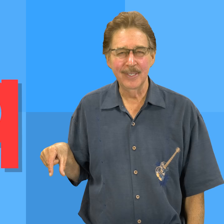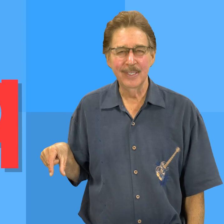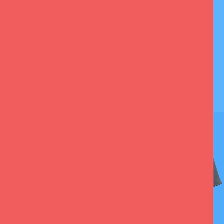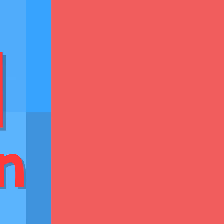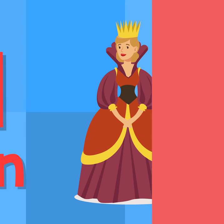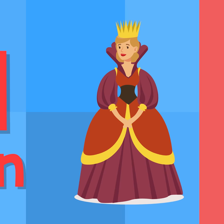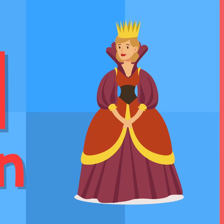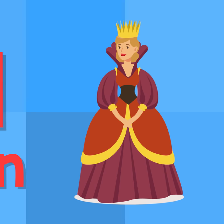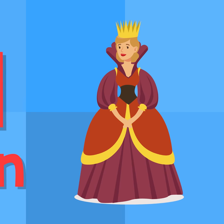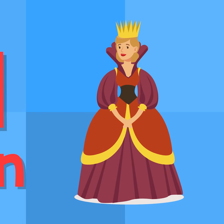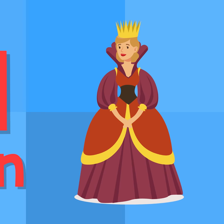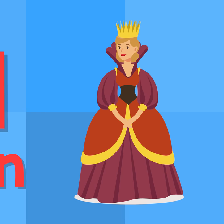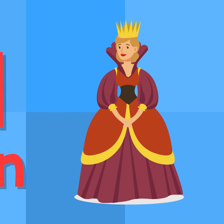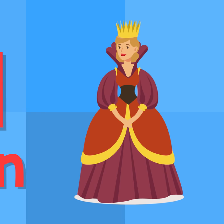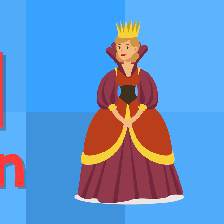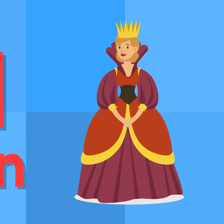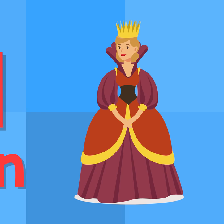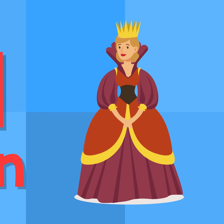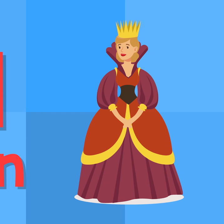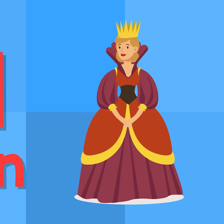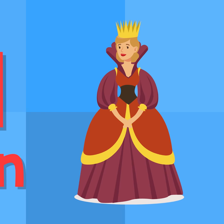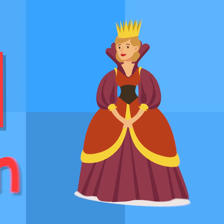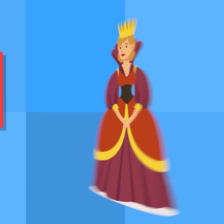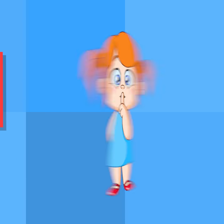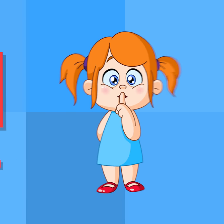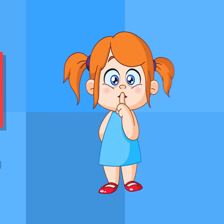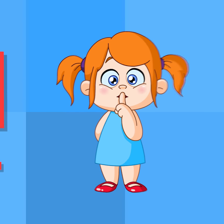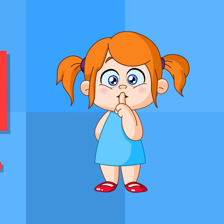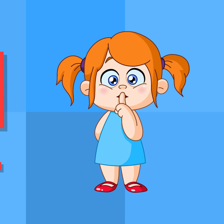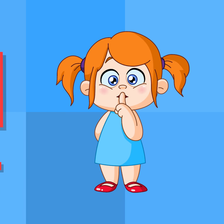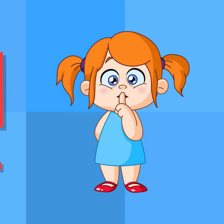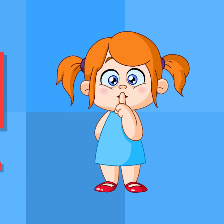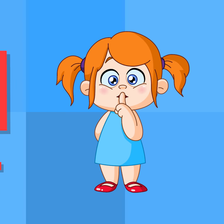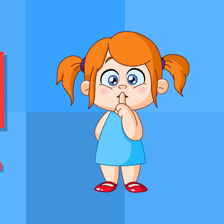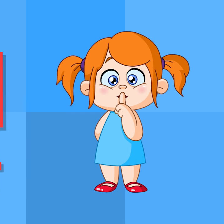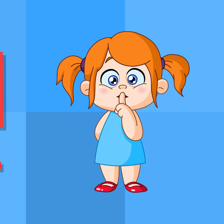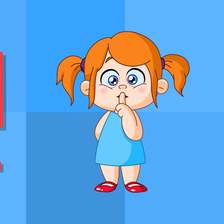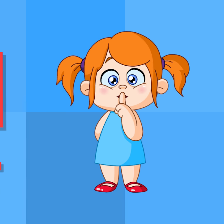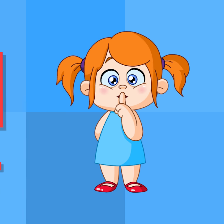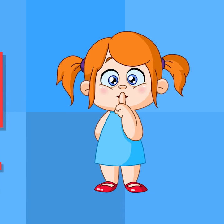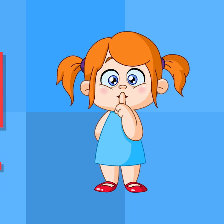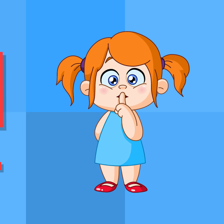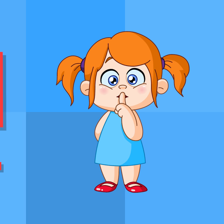/q/ /q/ queen /q/ /q/ quiet